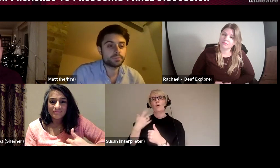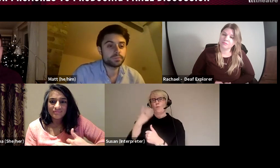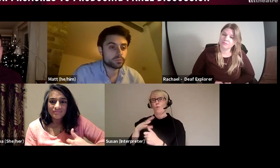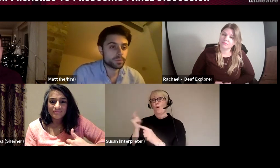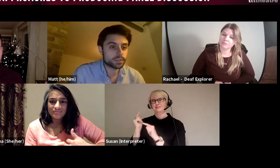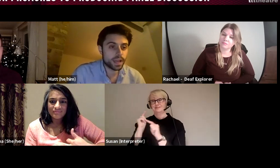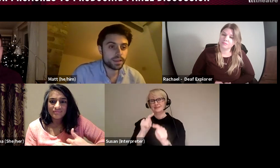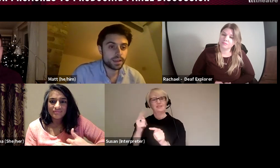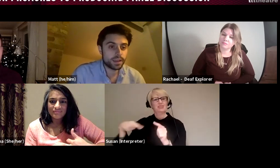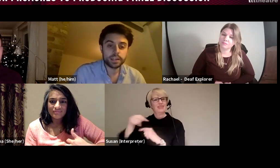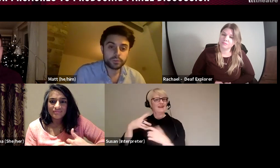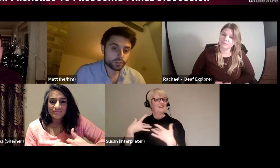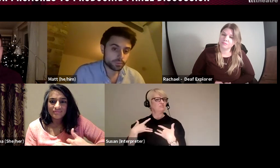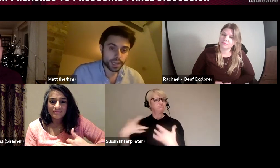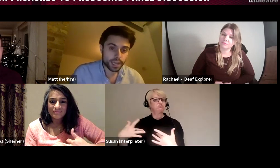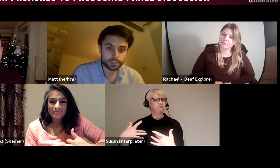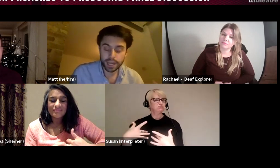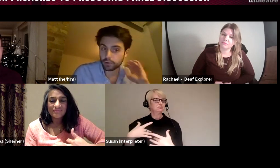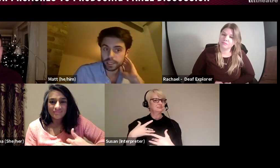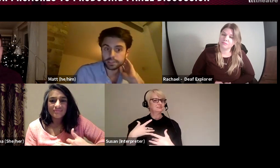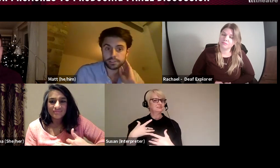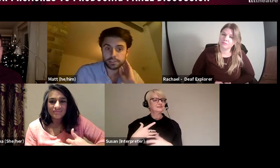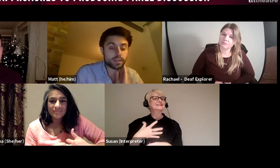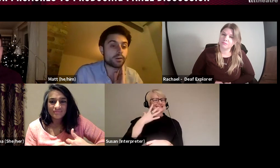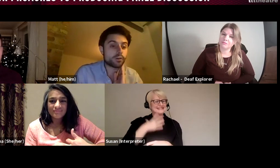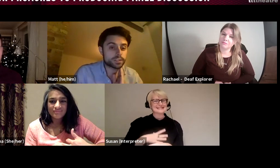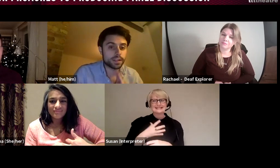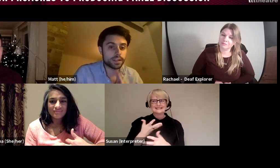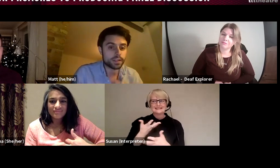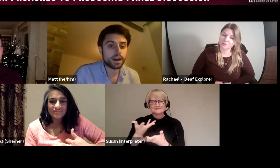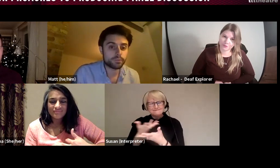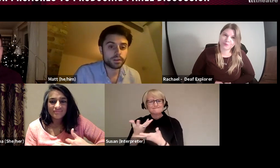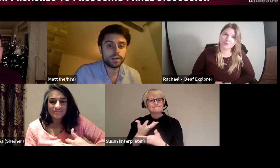we've talked about today and you have to have conversations that are that honest and up front